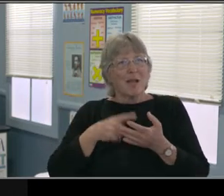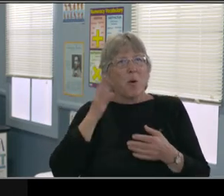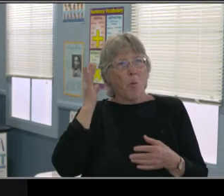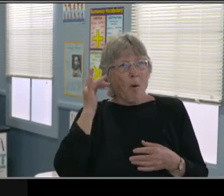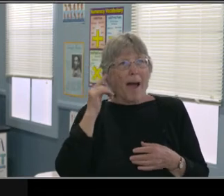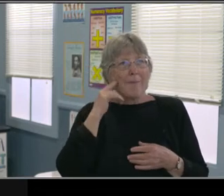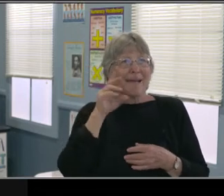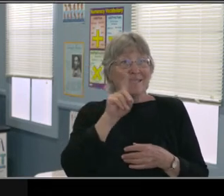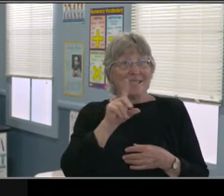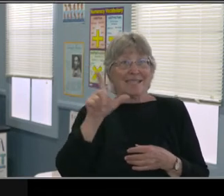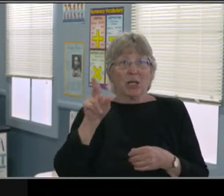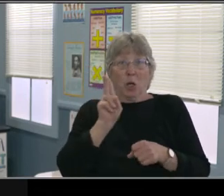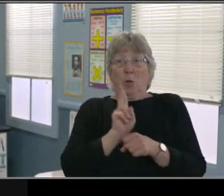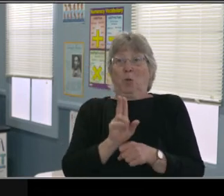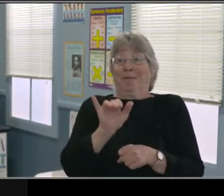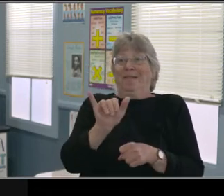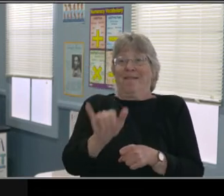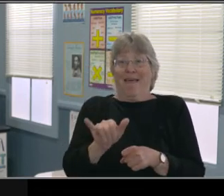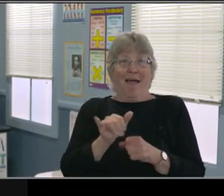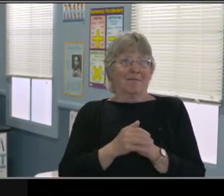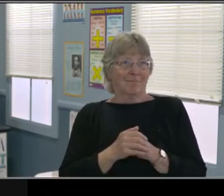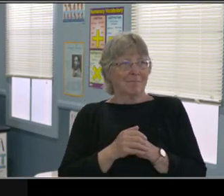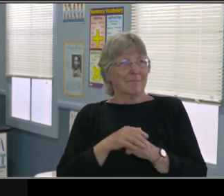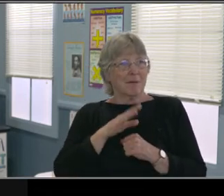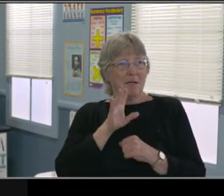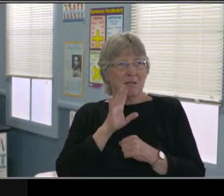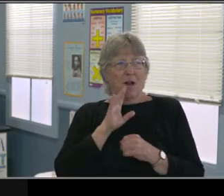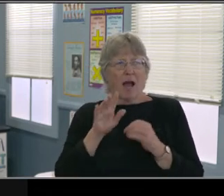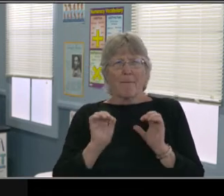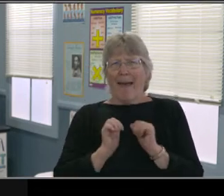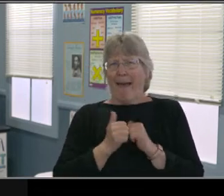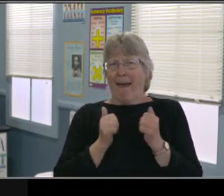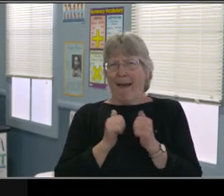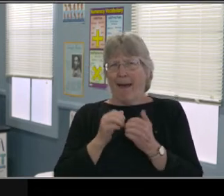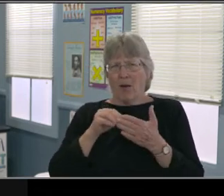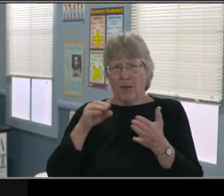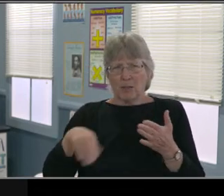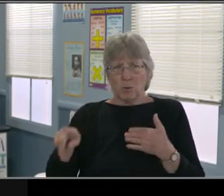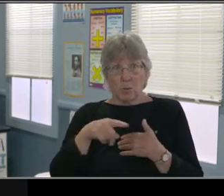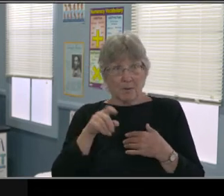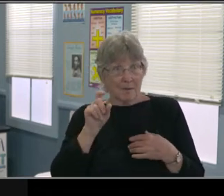But let's really be intentional about what is your child need because we still wanna teach your child.